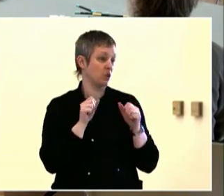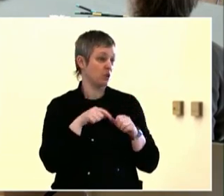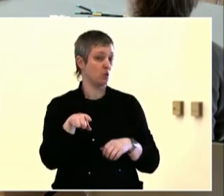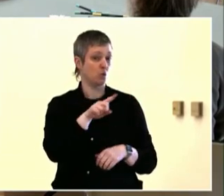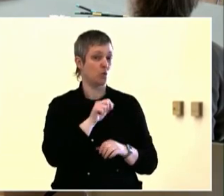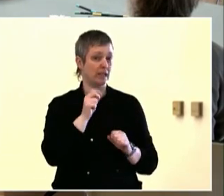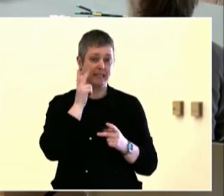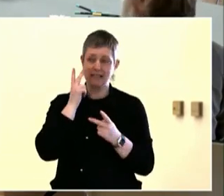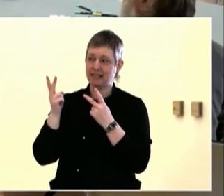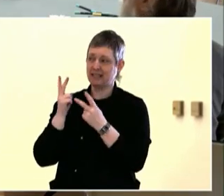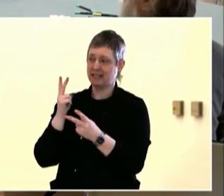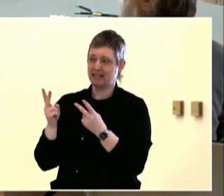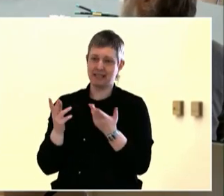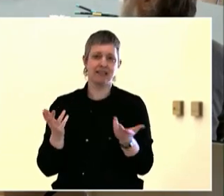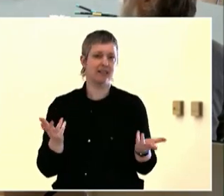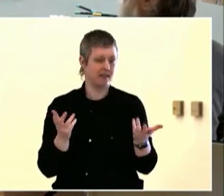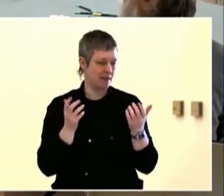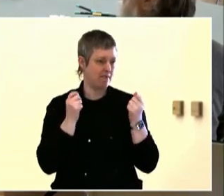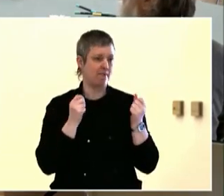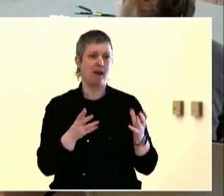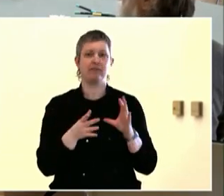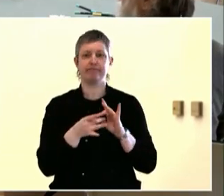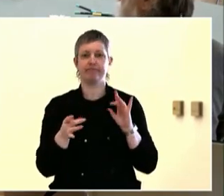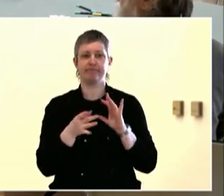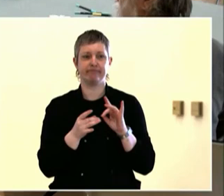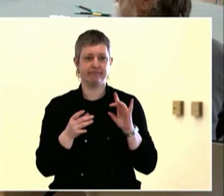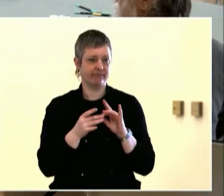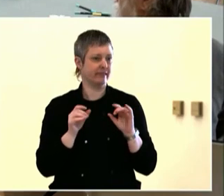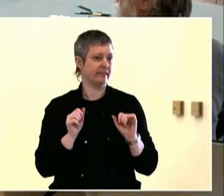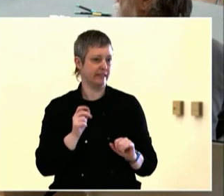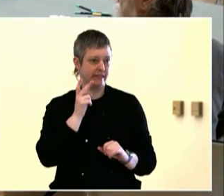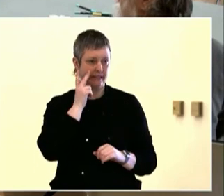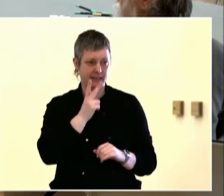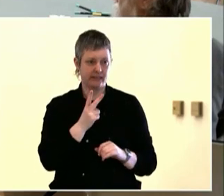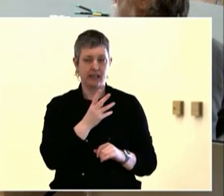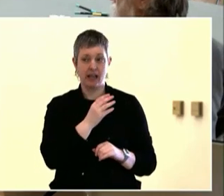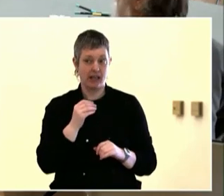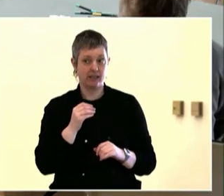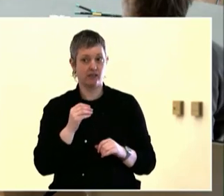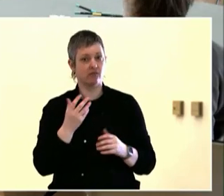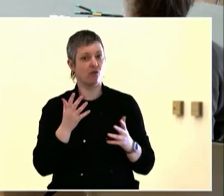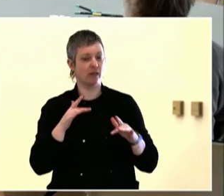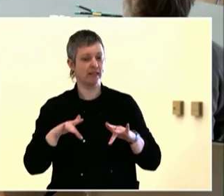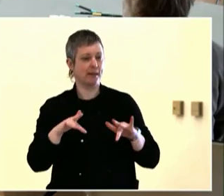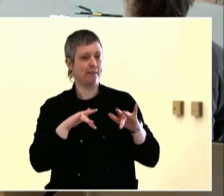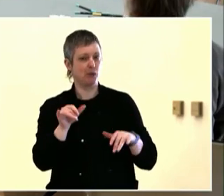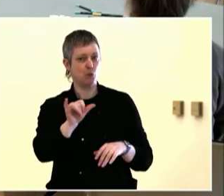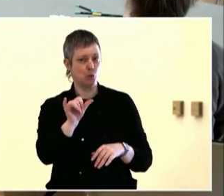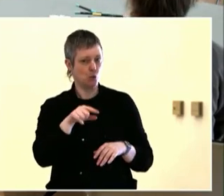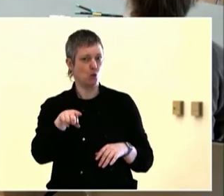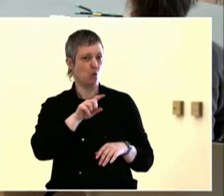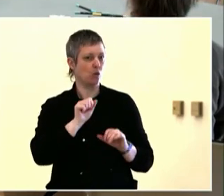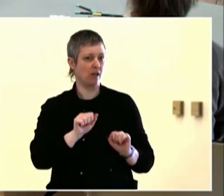now matters and so the -- sort of the attendance to how we